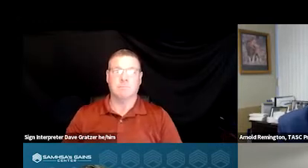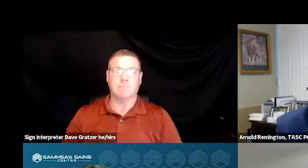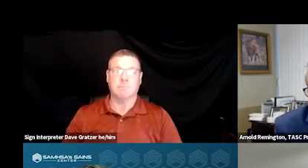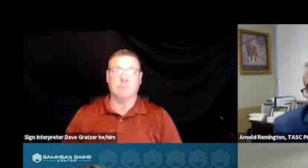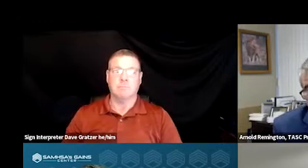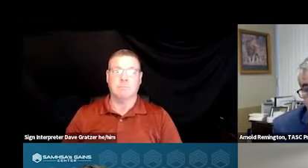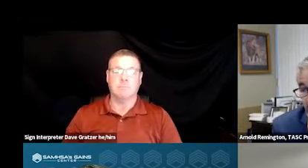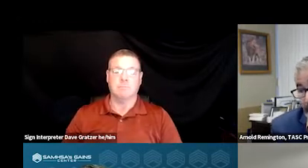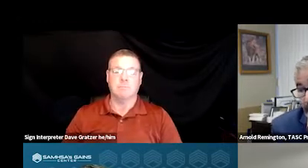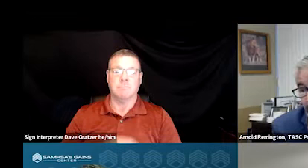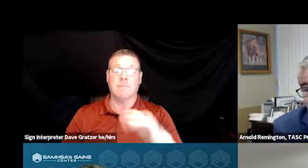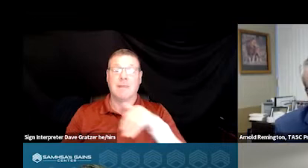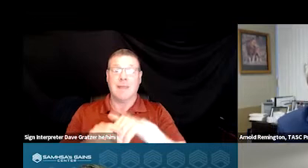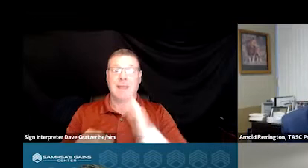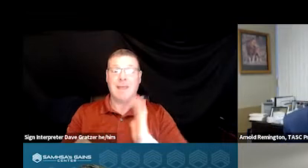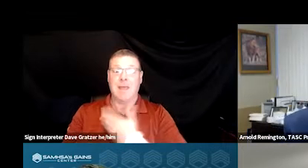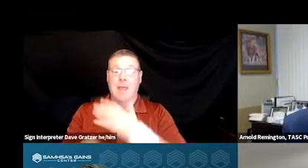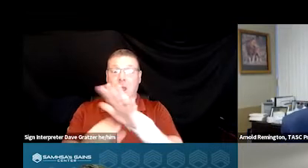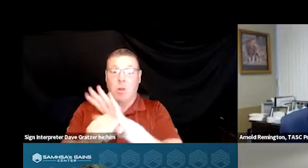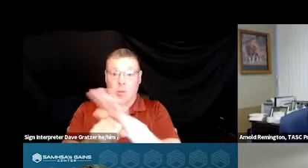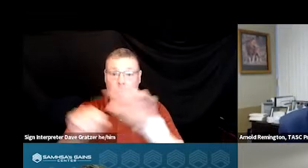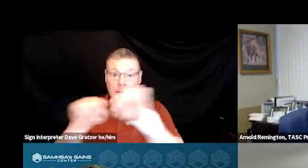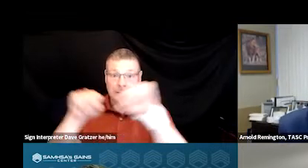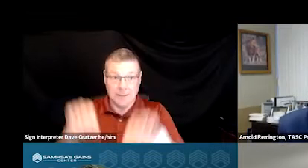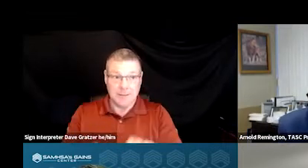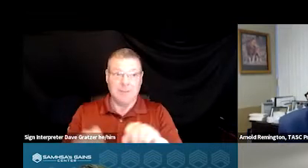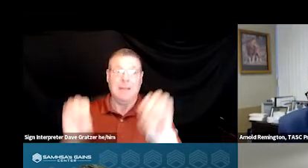So in our local system, an emergency protective custody